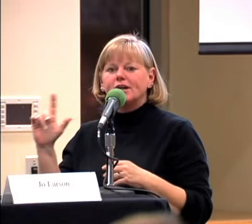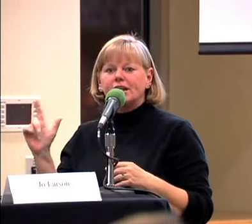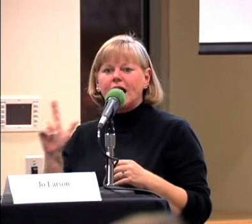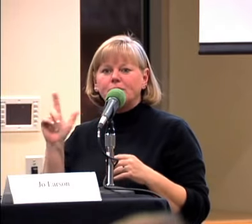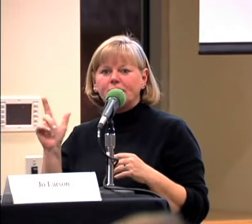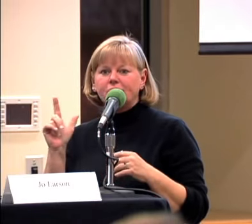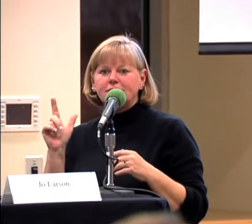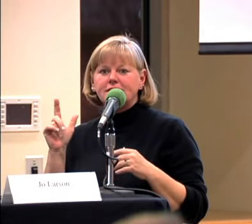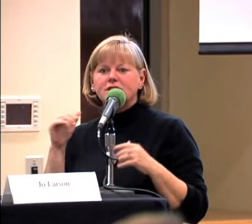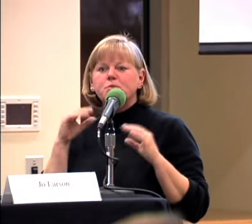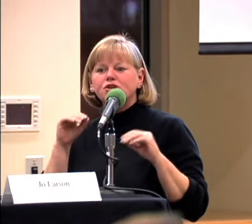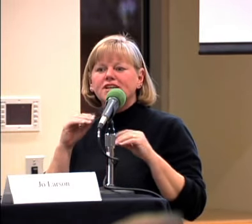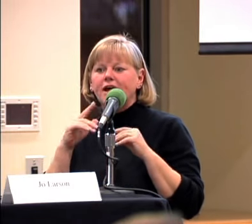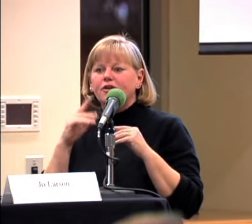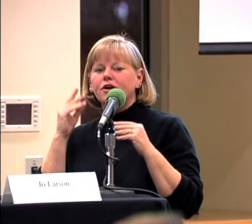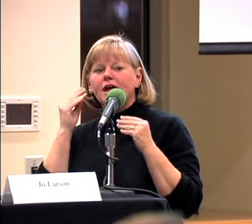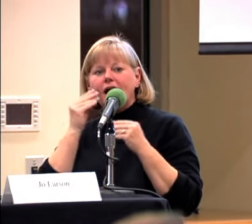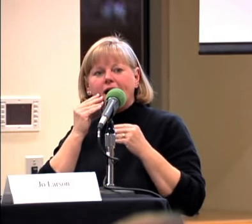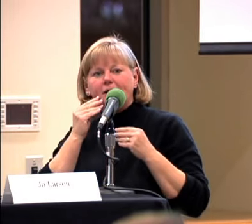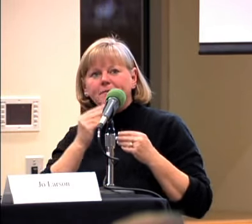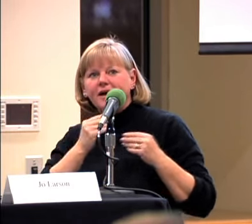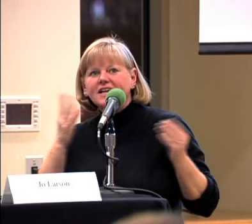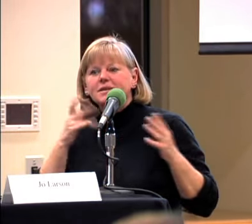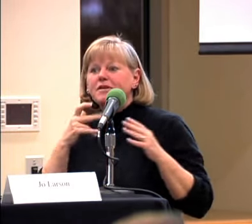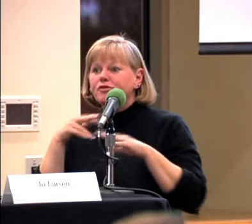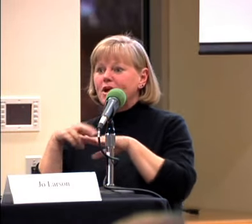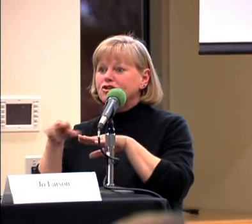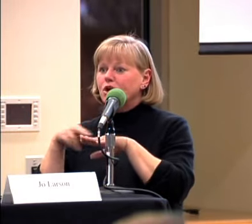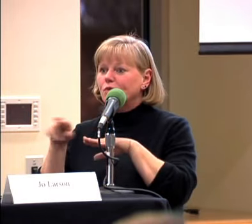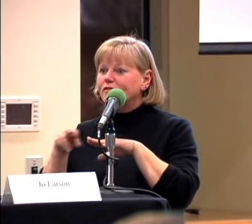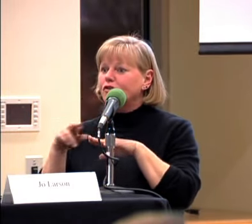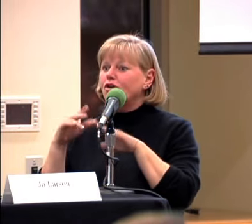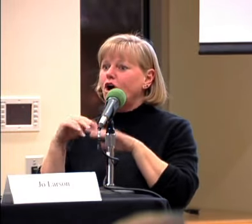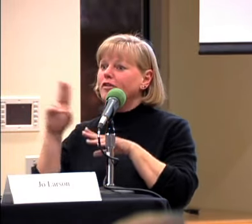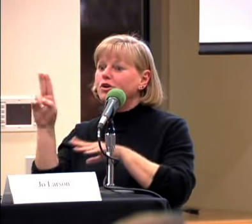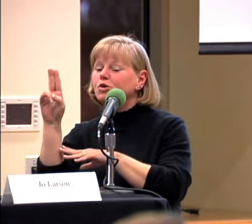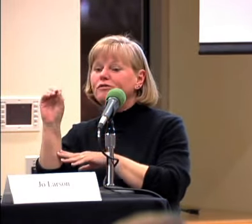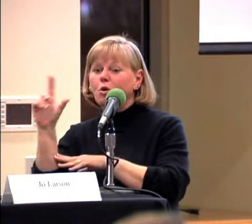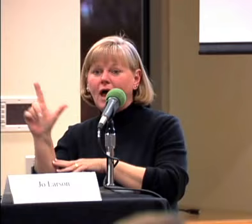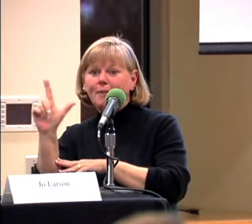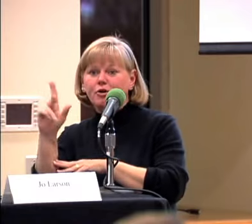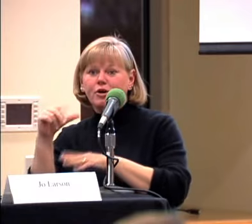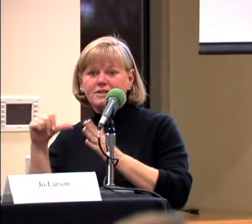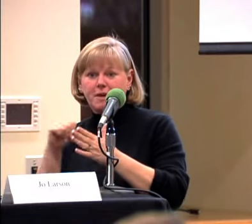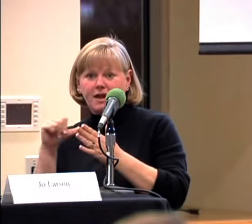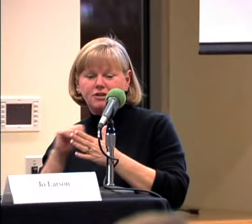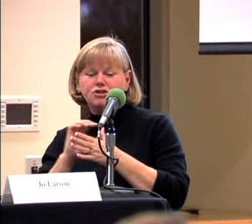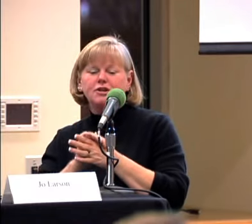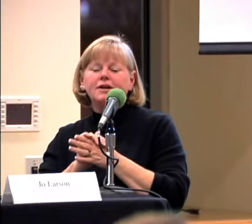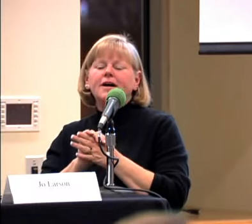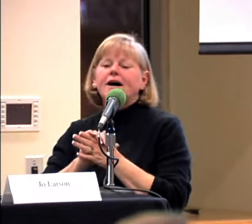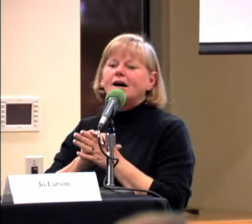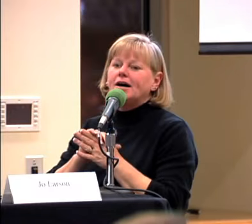TOGETHER SOME INFORMATION ON THE LIBRARY PAGE. MANY OF US ARE